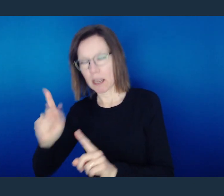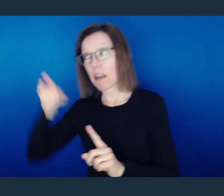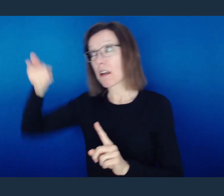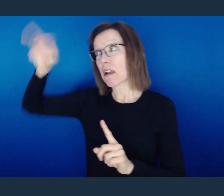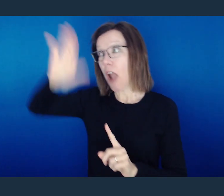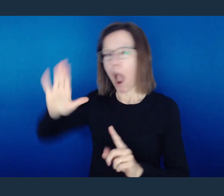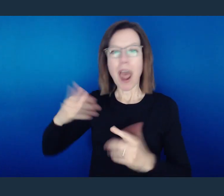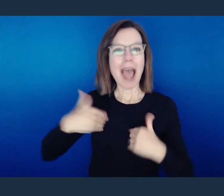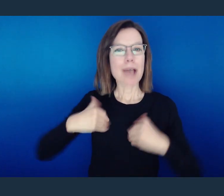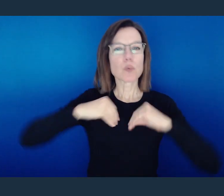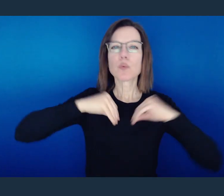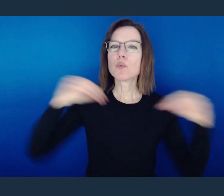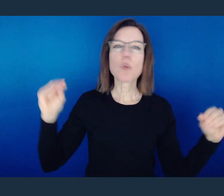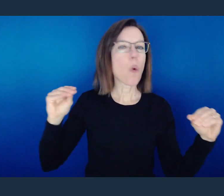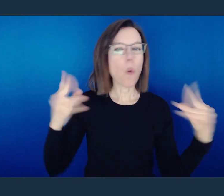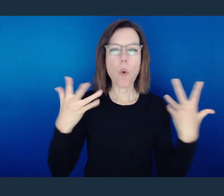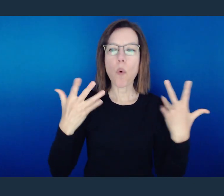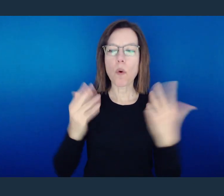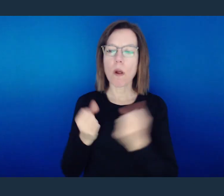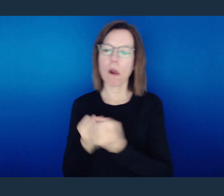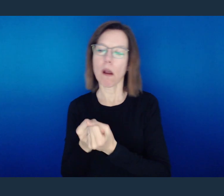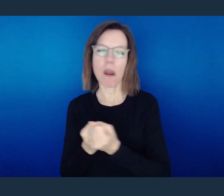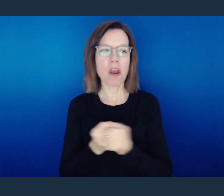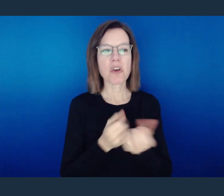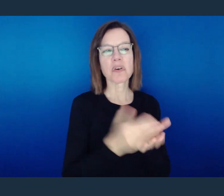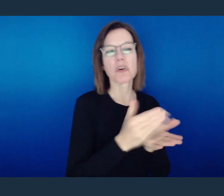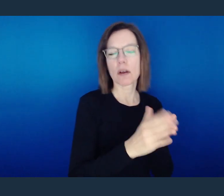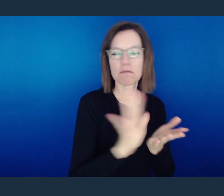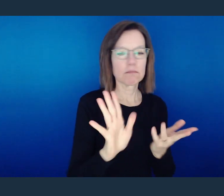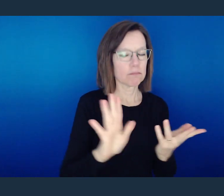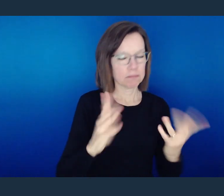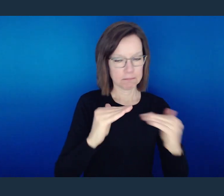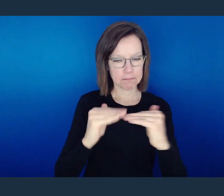Verse 11 is the point, "For God shows no partiality."